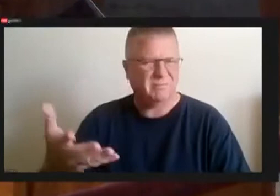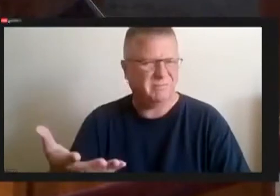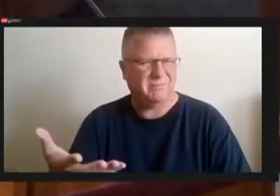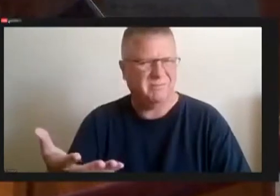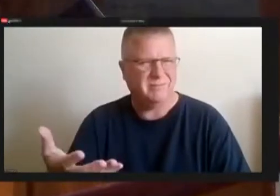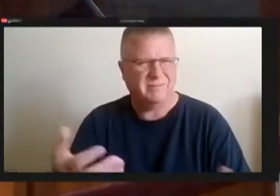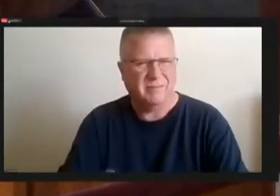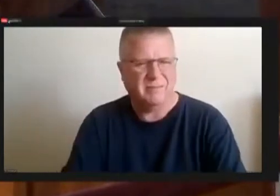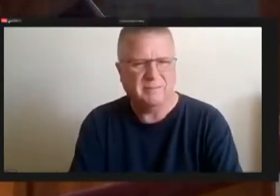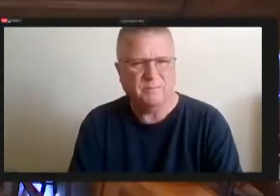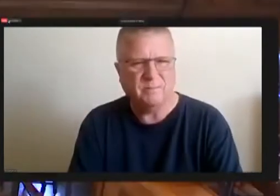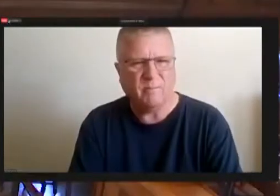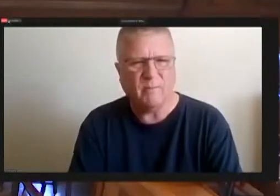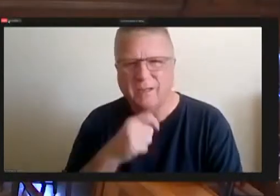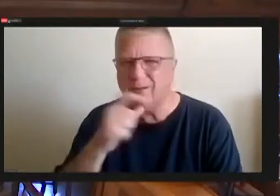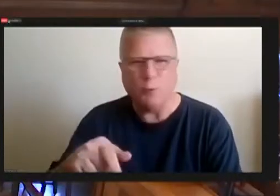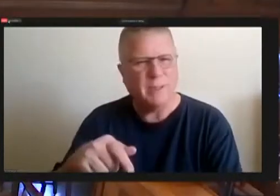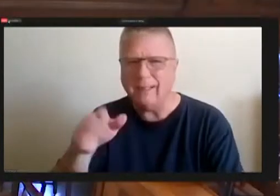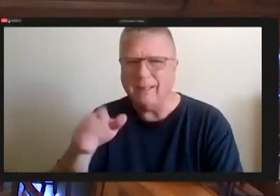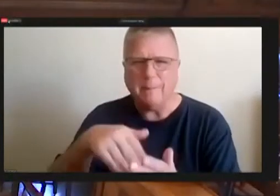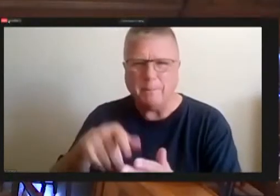don't need a paint job.